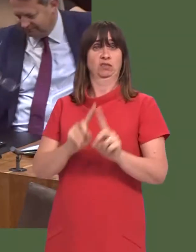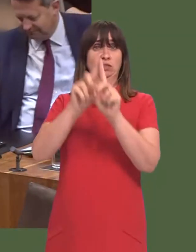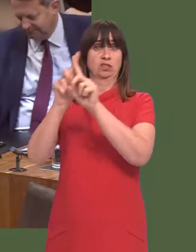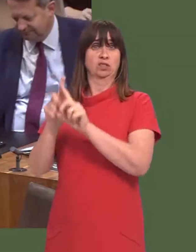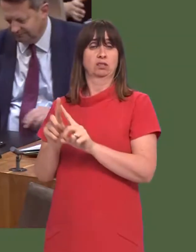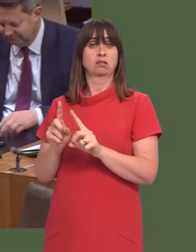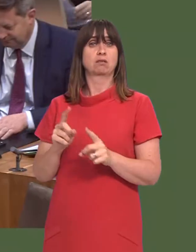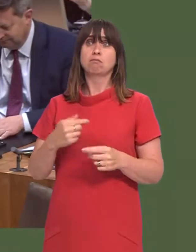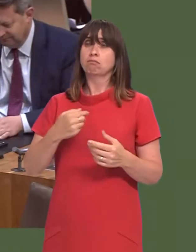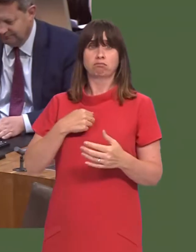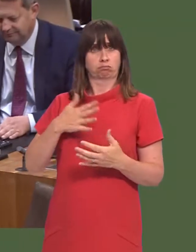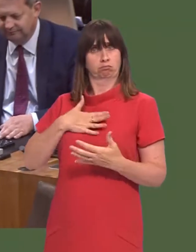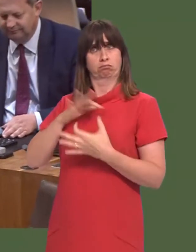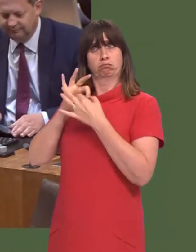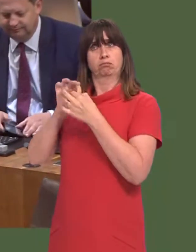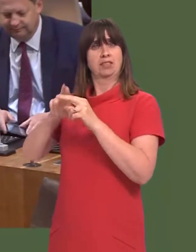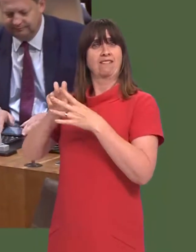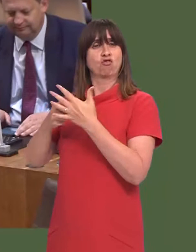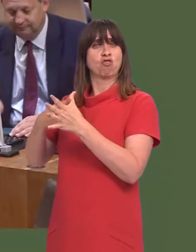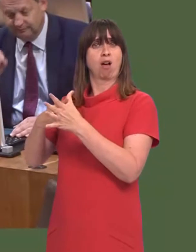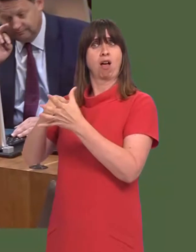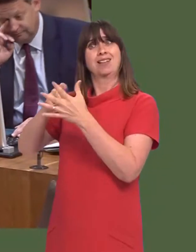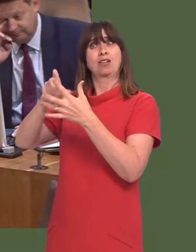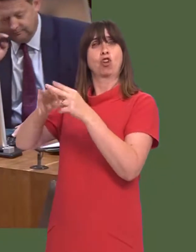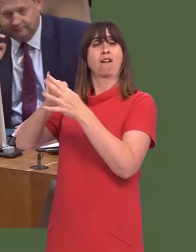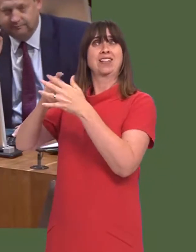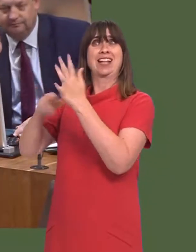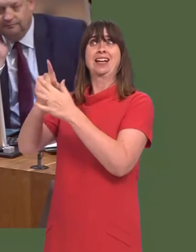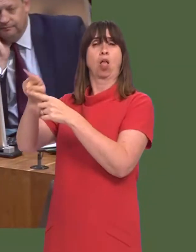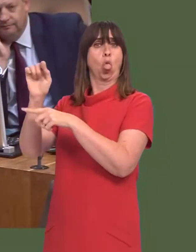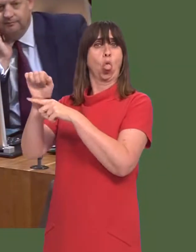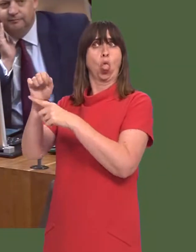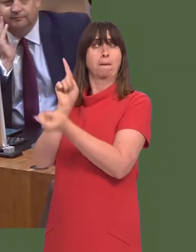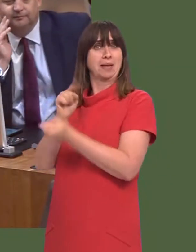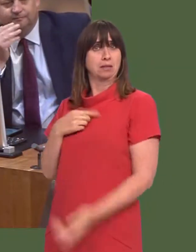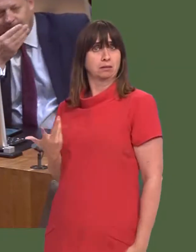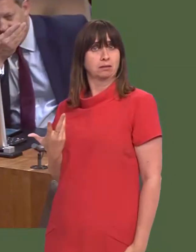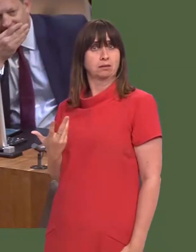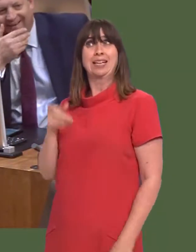Weíd be more than happy to work with the Department for Environment, Food and Rural Affairs Secretary of State if only he would bother to meet with us, because one of the